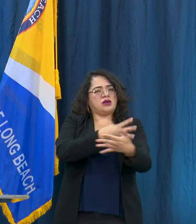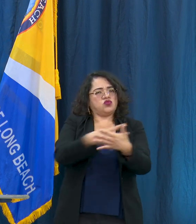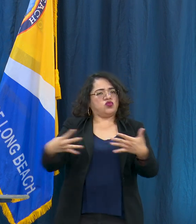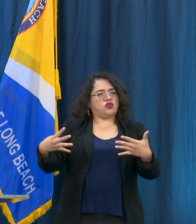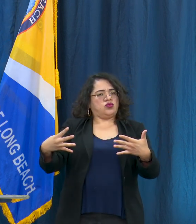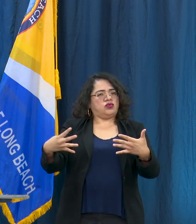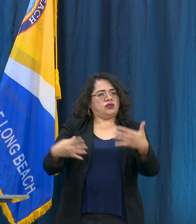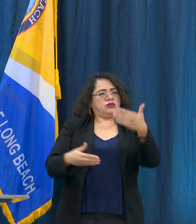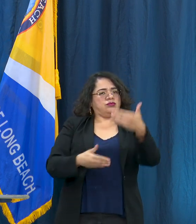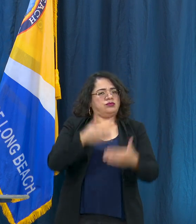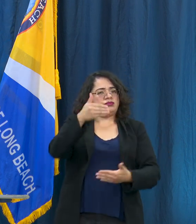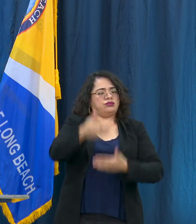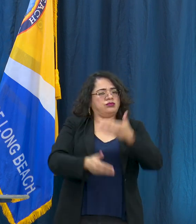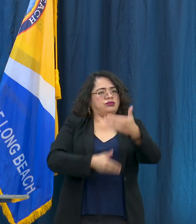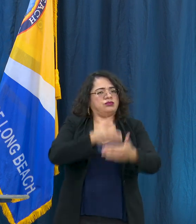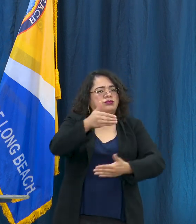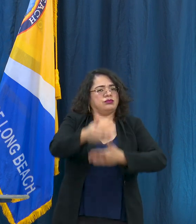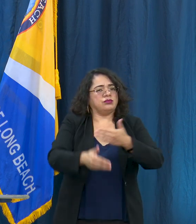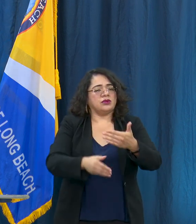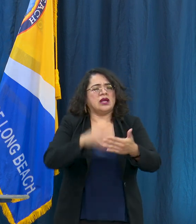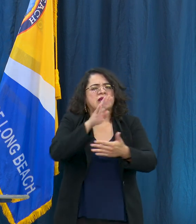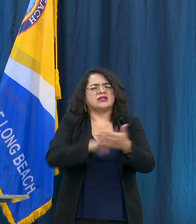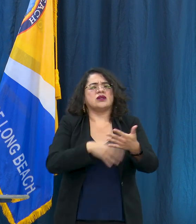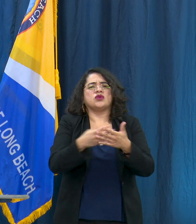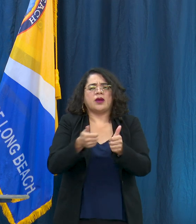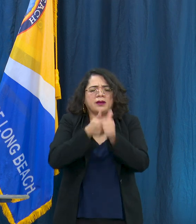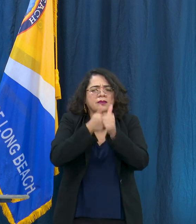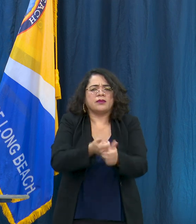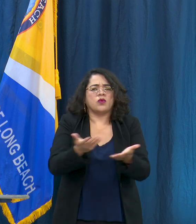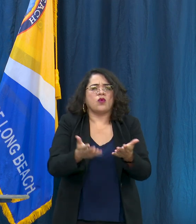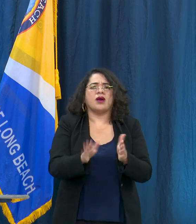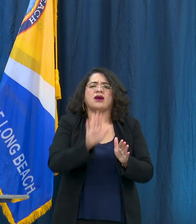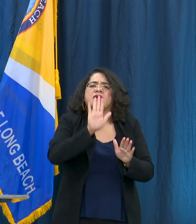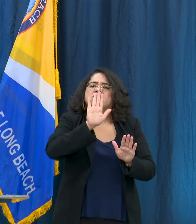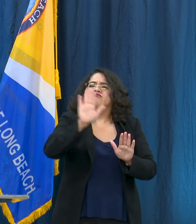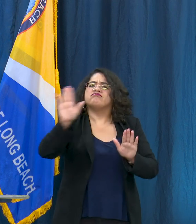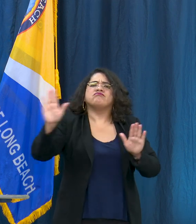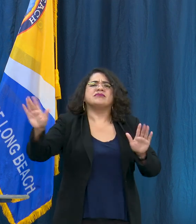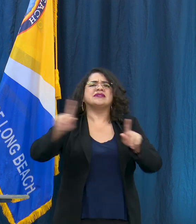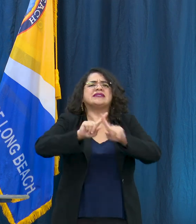different parts of the state are doing better than others and so while a